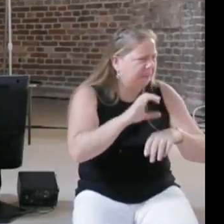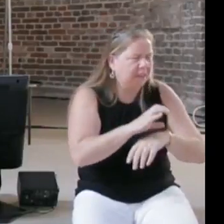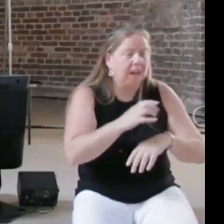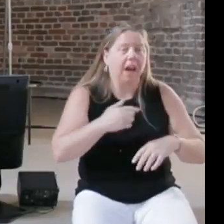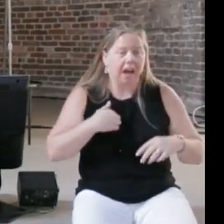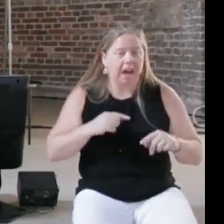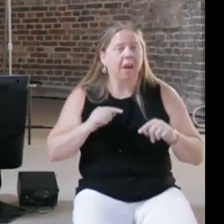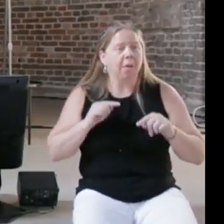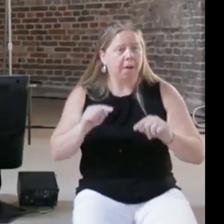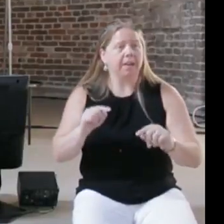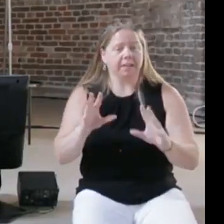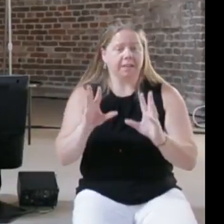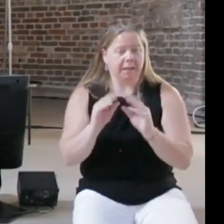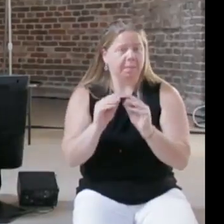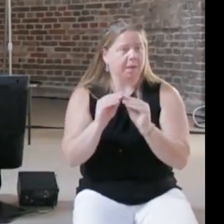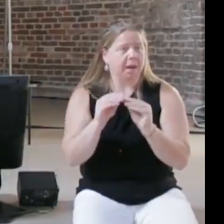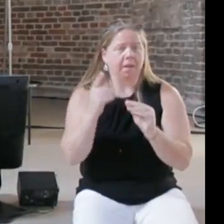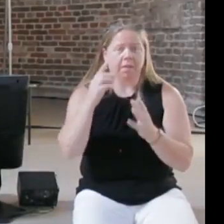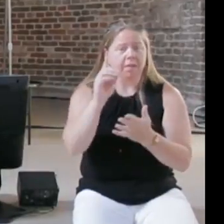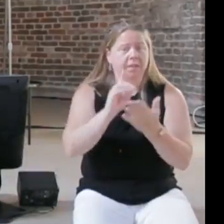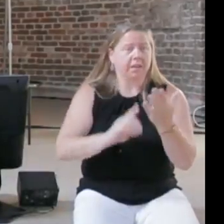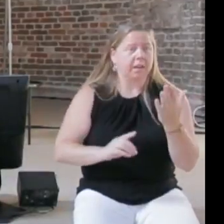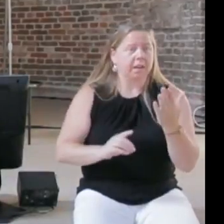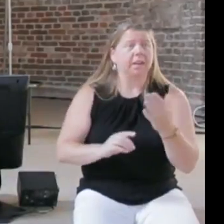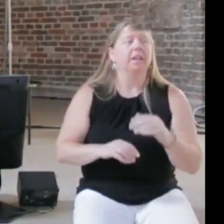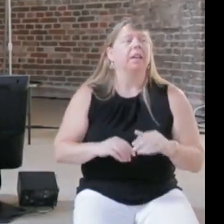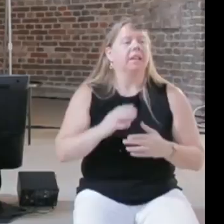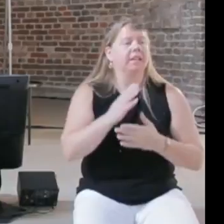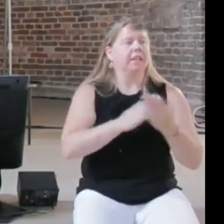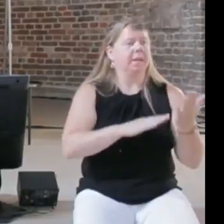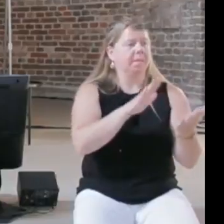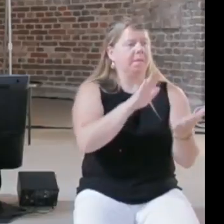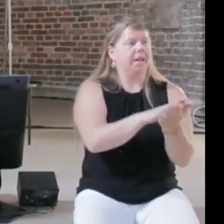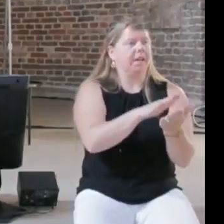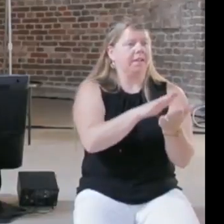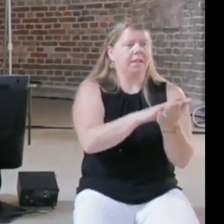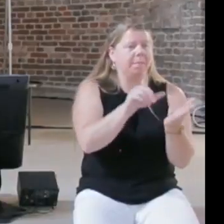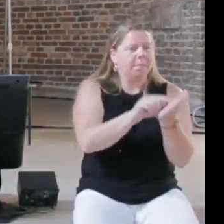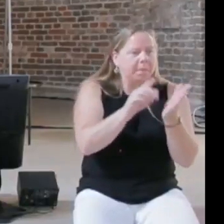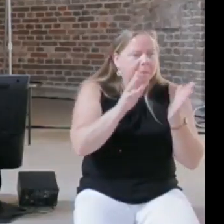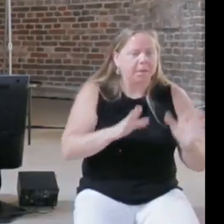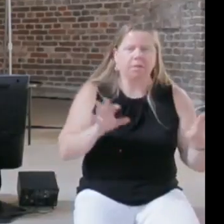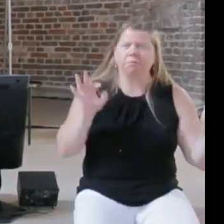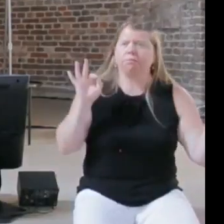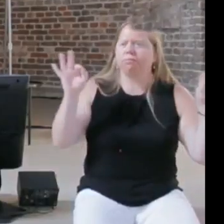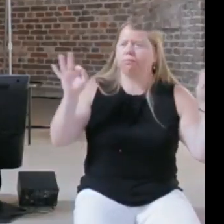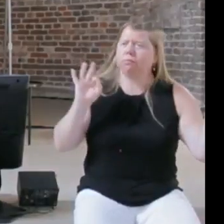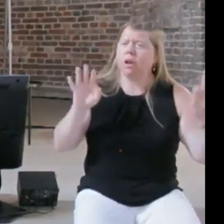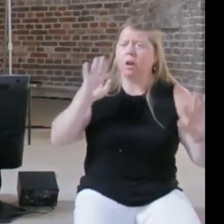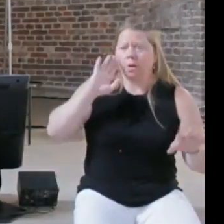for politicians are certain academic publishers for example try to explain to me if we allow